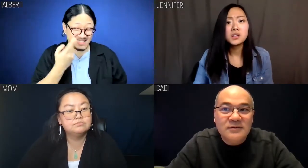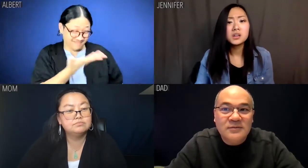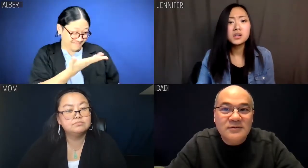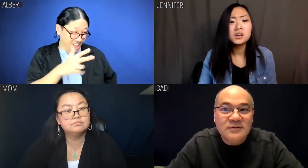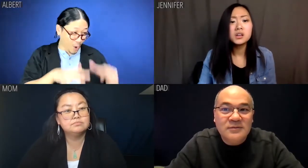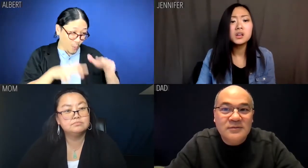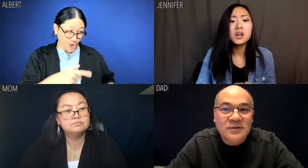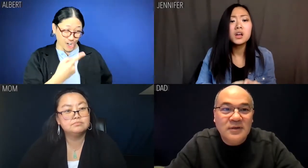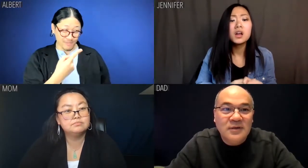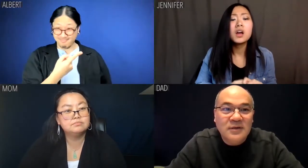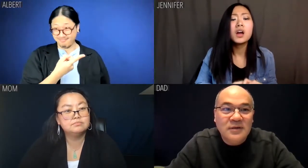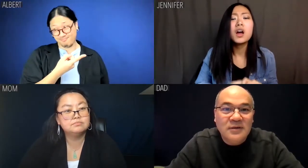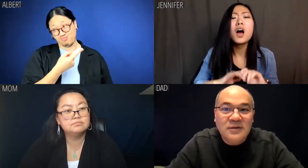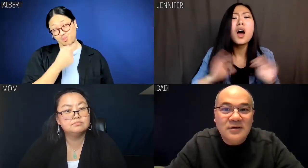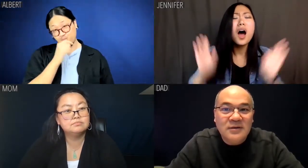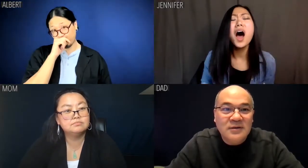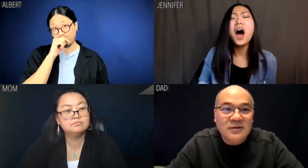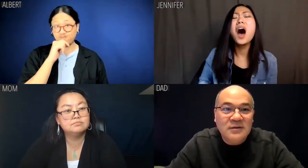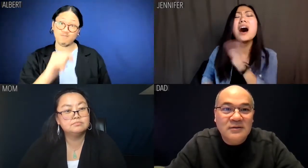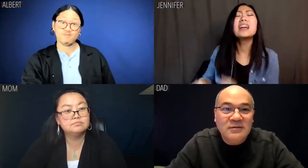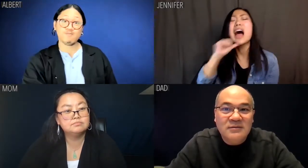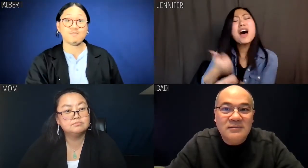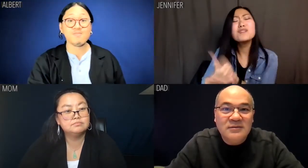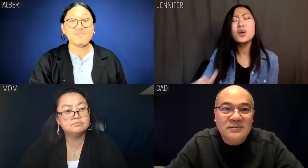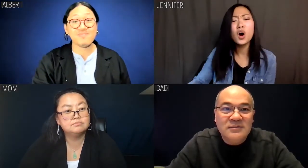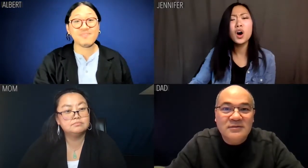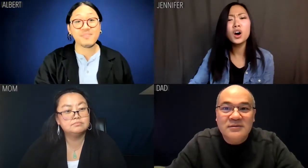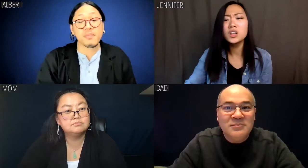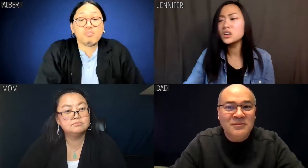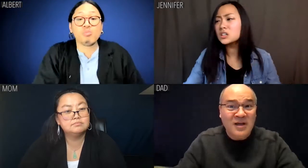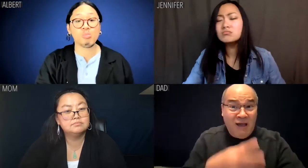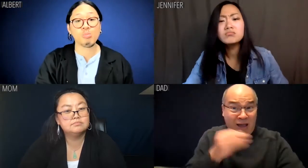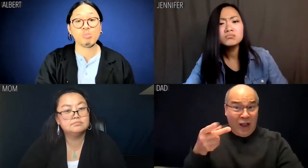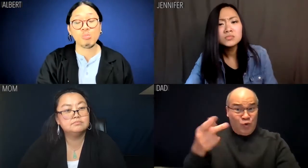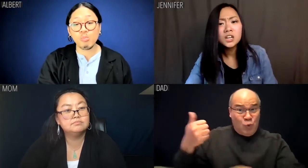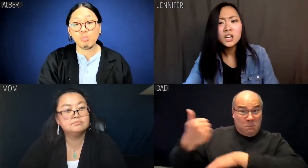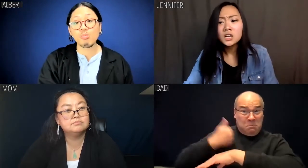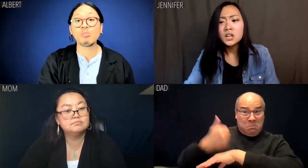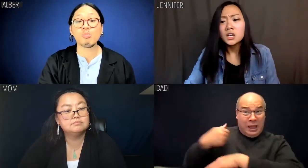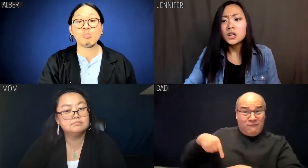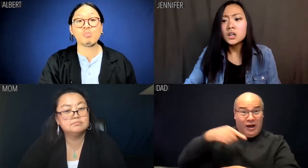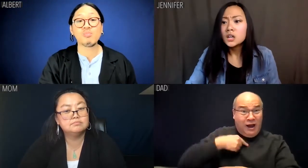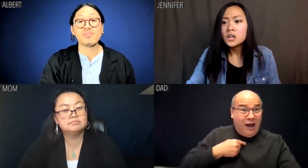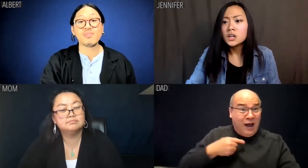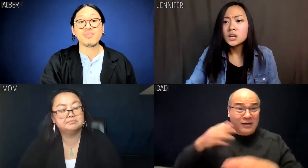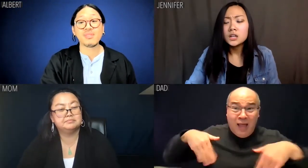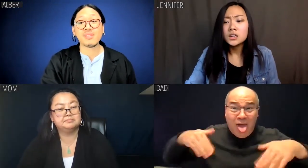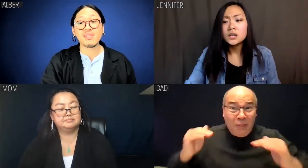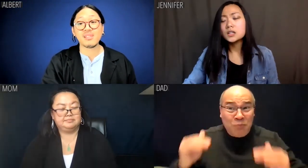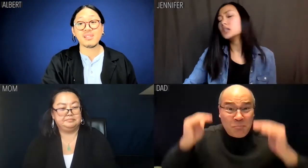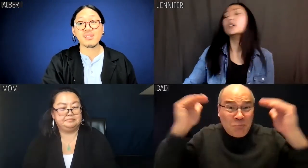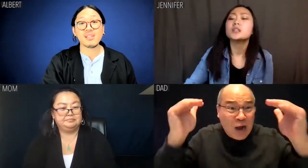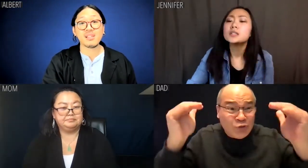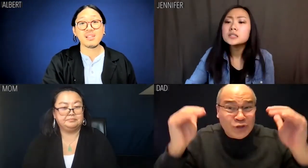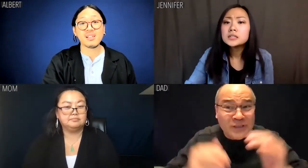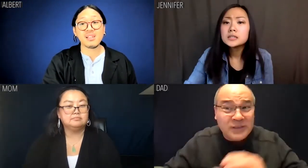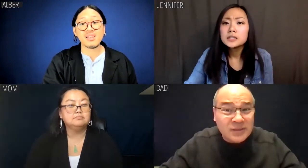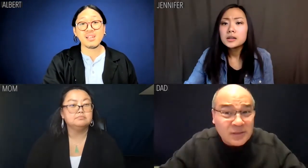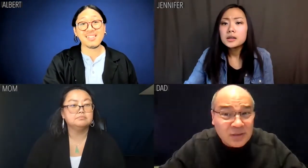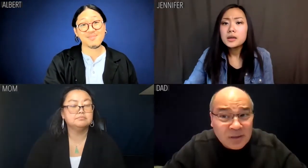Look how awkward she is. Jennifer: Not helpful. Dad: And we're to blame for your lack of promotion as well.